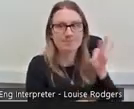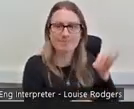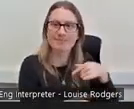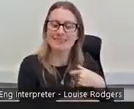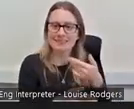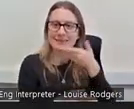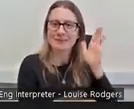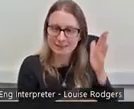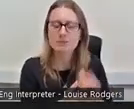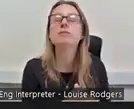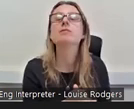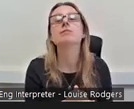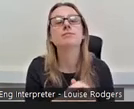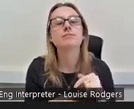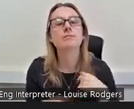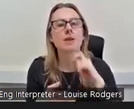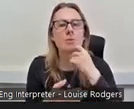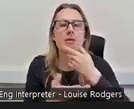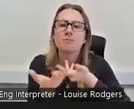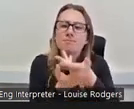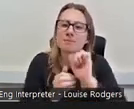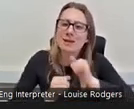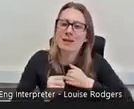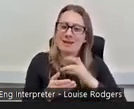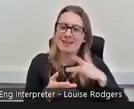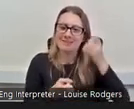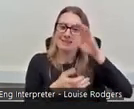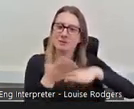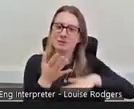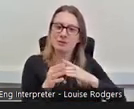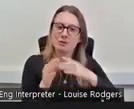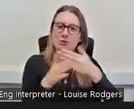to be chatting about my lived experience as a working class individual in the heritage sector.